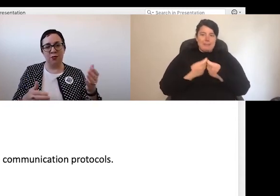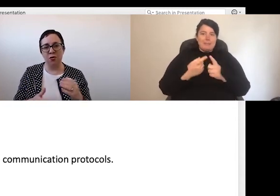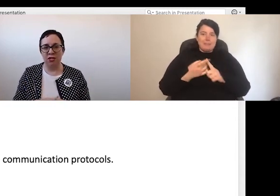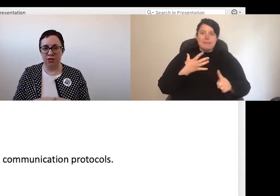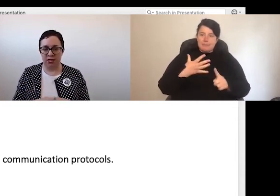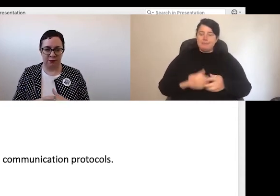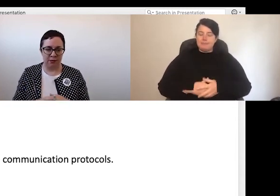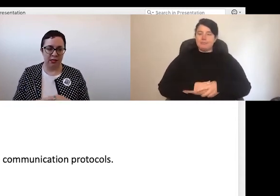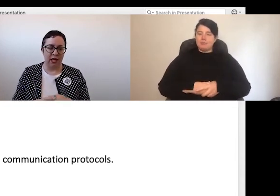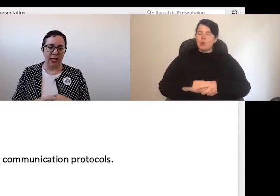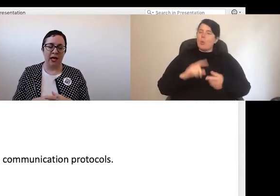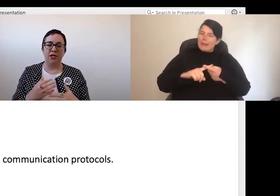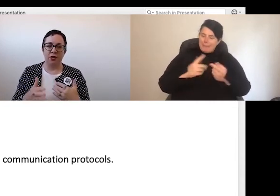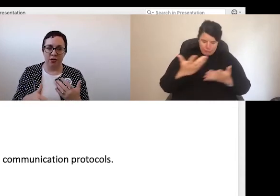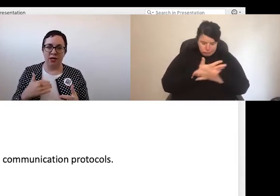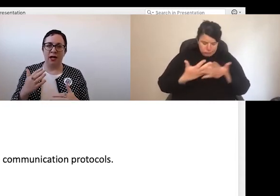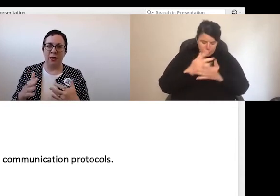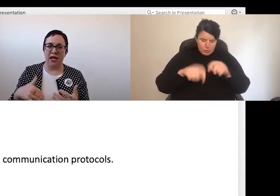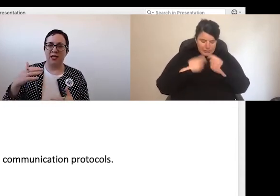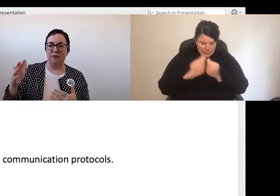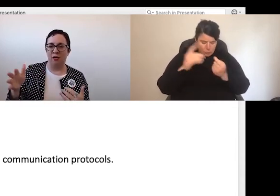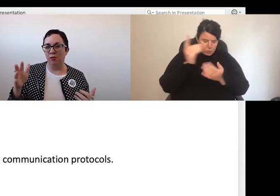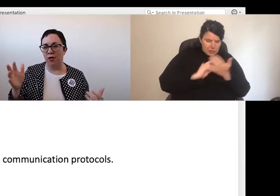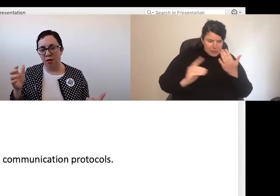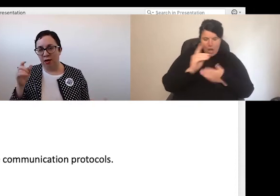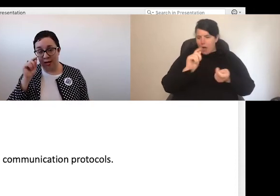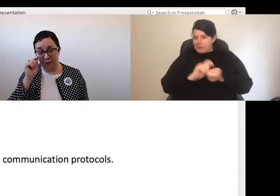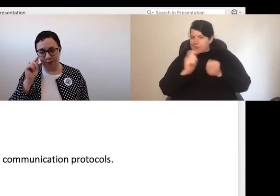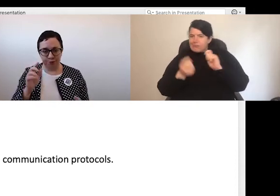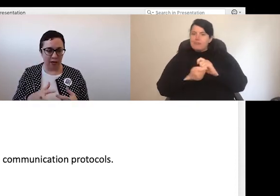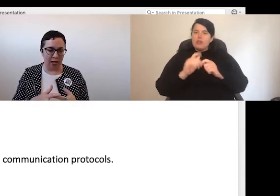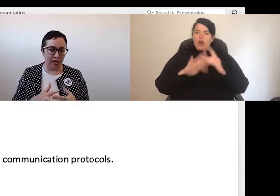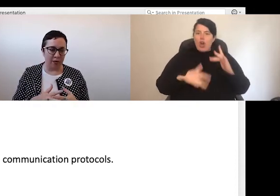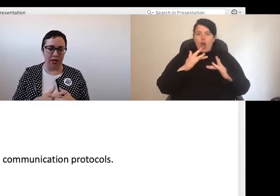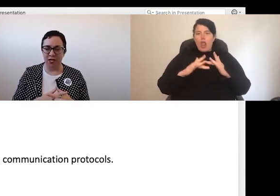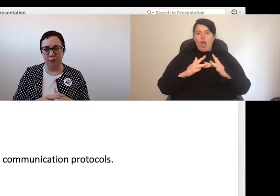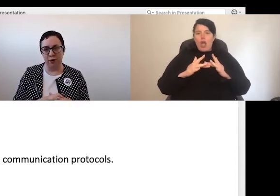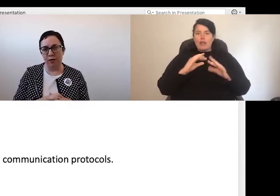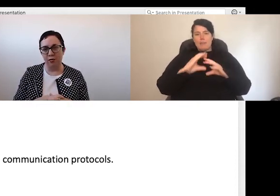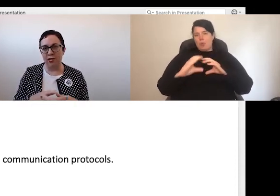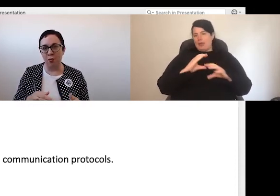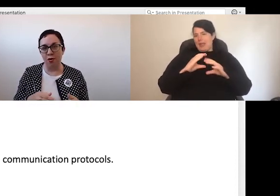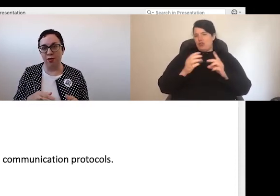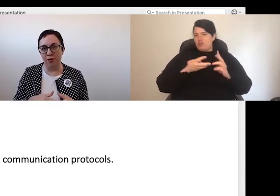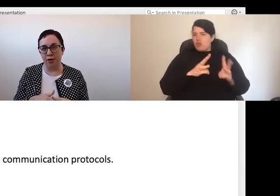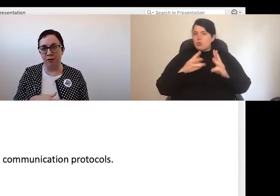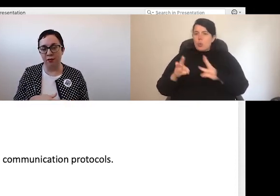Keep talking to your teams to co-design and update and evolve your online communication protocols that work